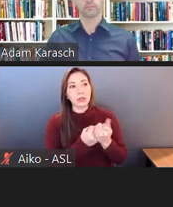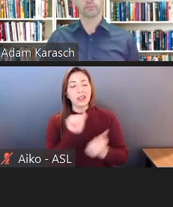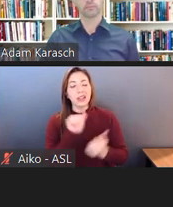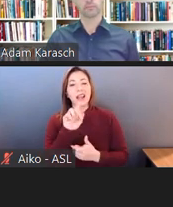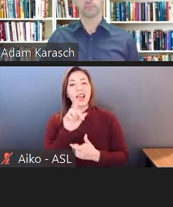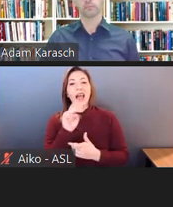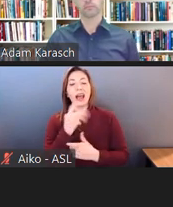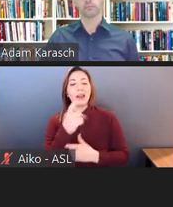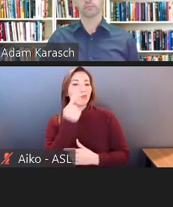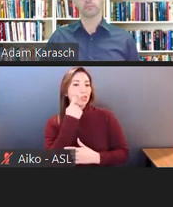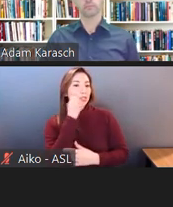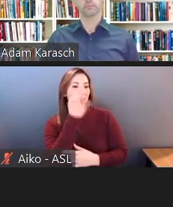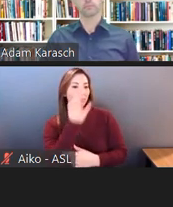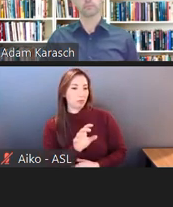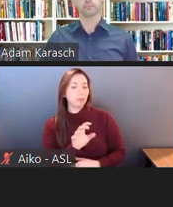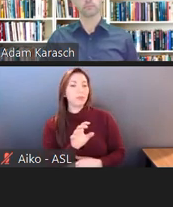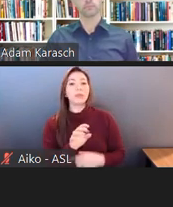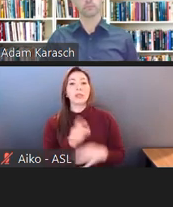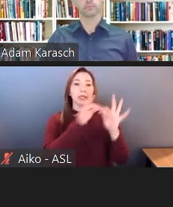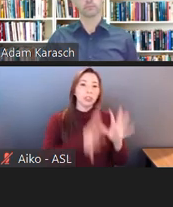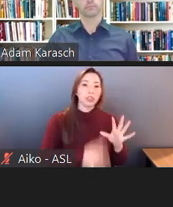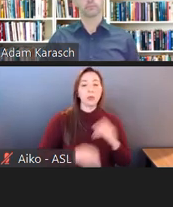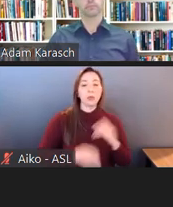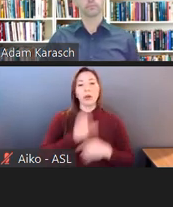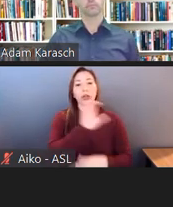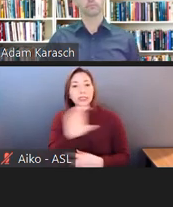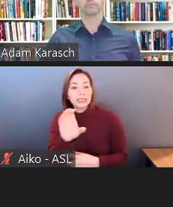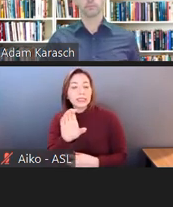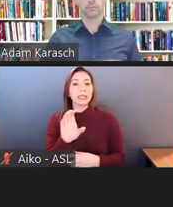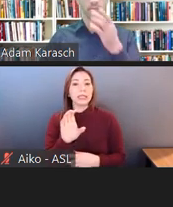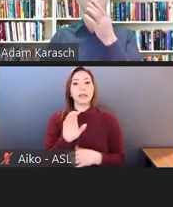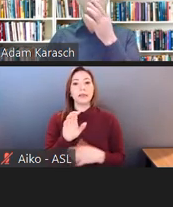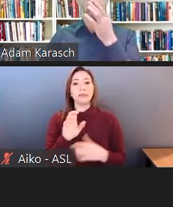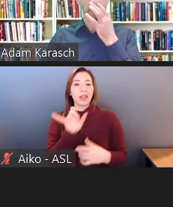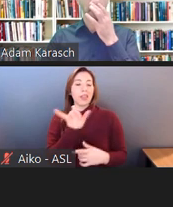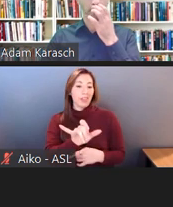are, in fact, industry standard and that should be considered-- that you're using something that's